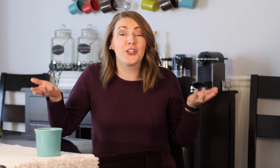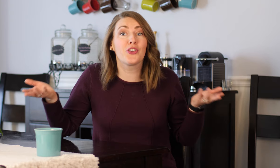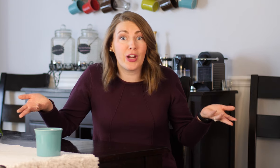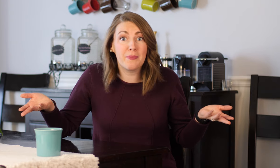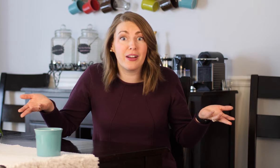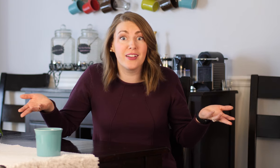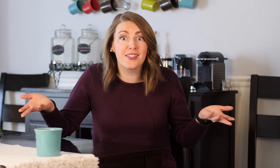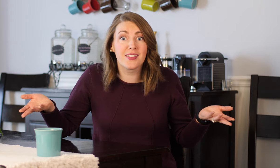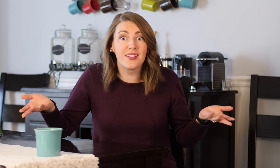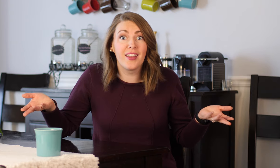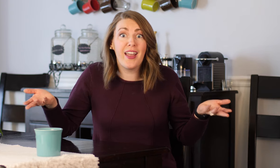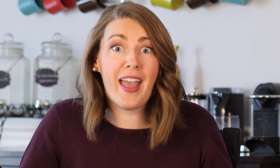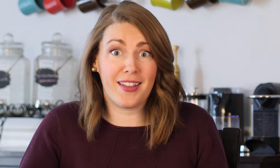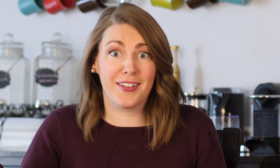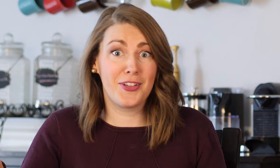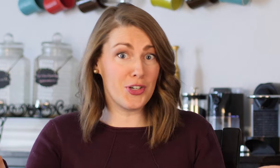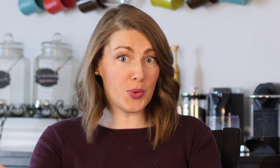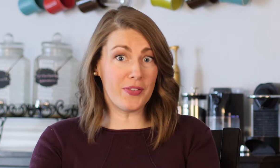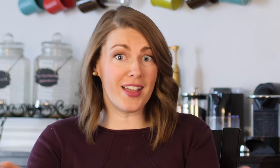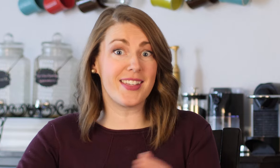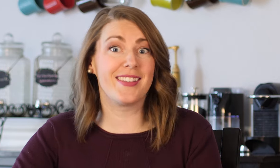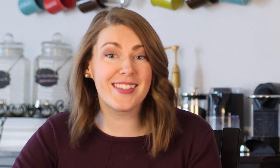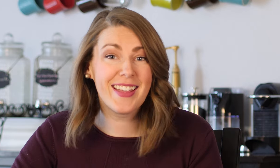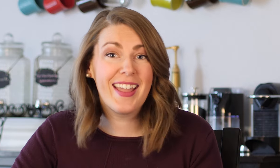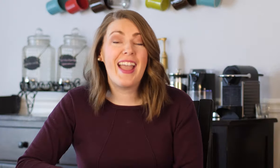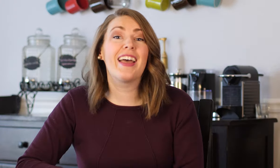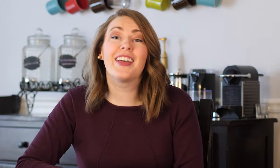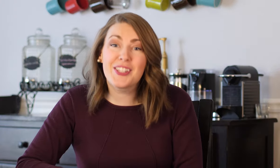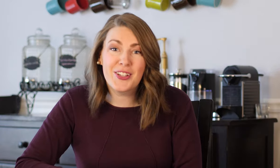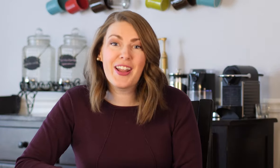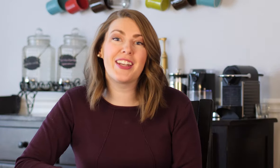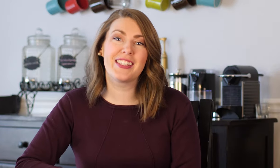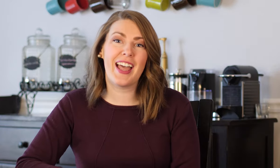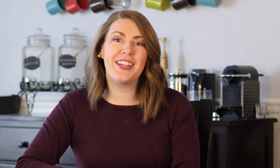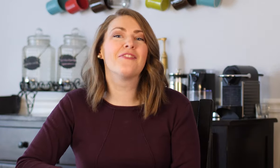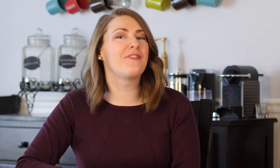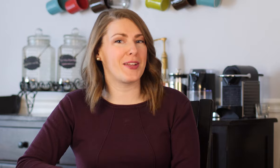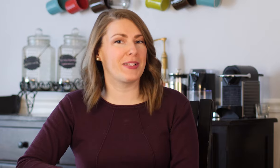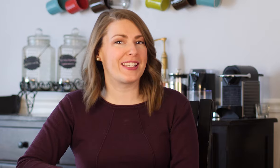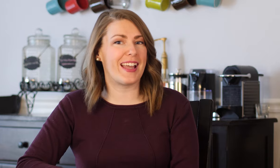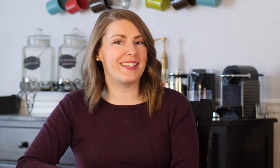your grandparents, hey your 12 cousins and let's learn how to sign family signs.